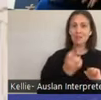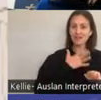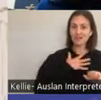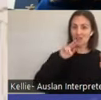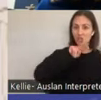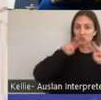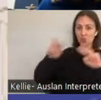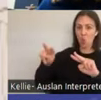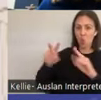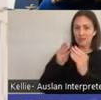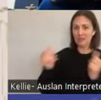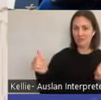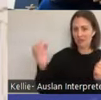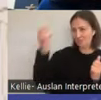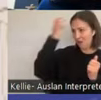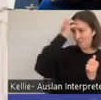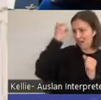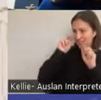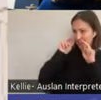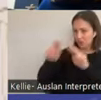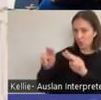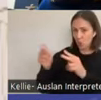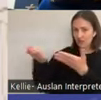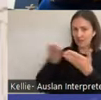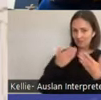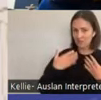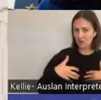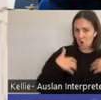the clitoris to get an erection. So that's the psychogenic directions.